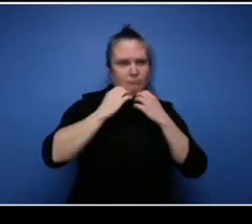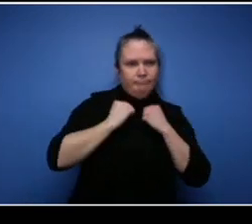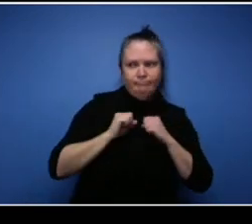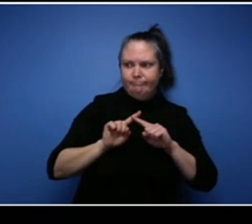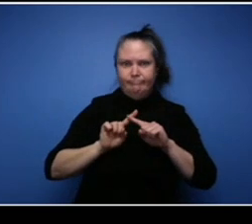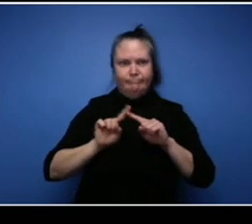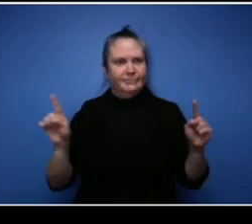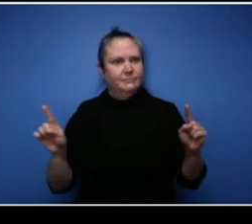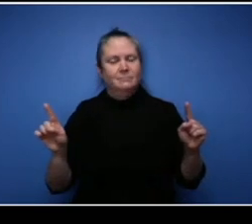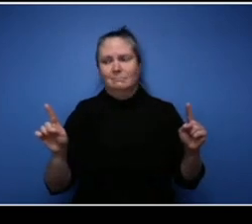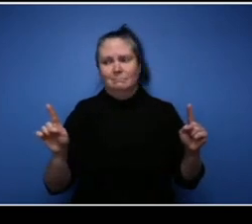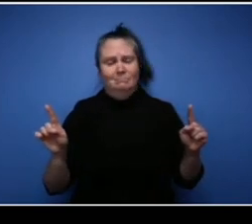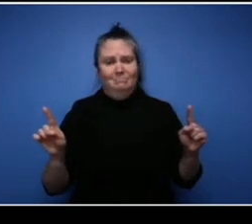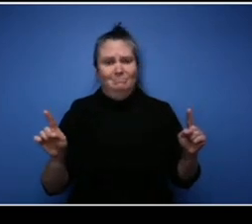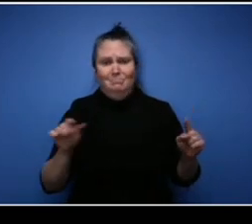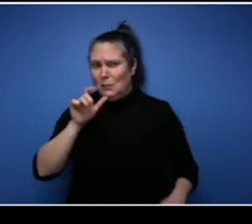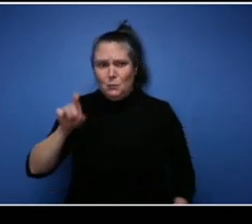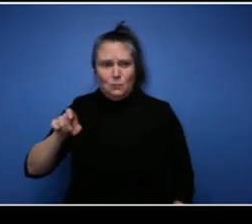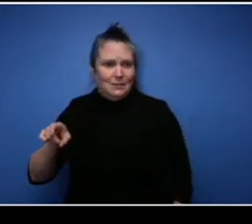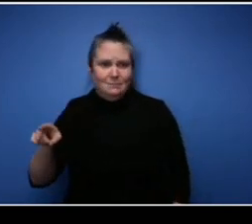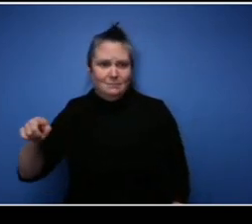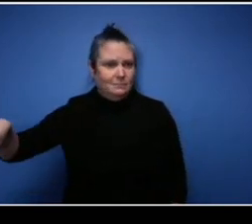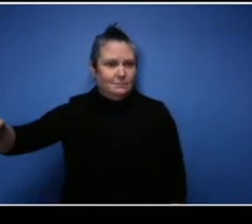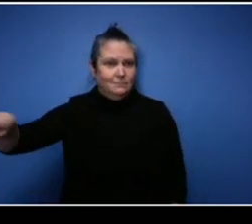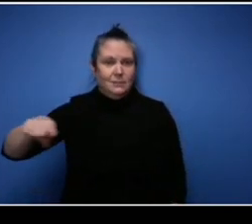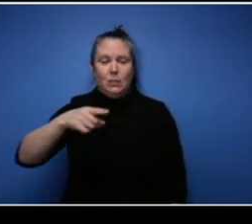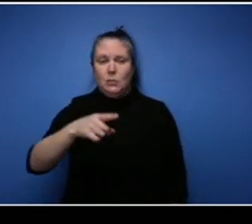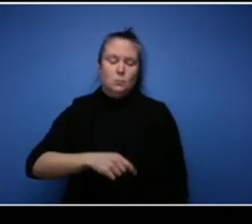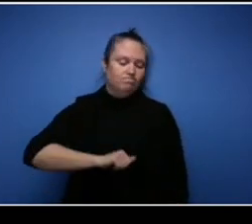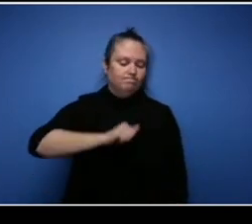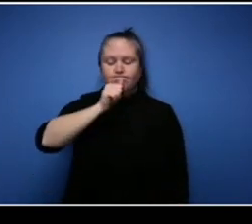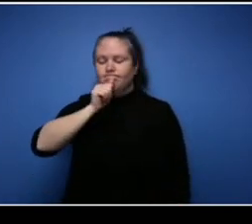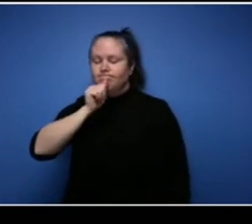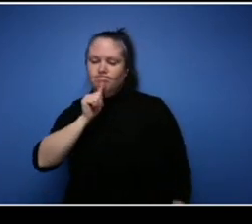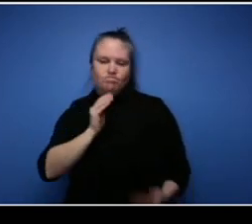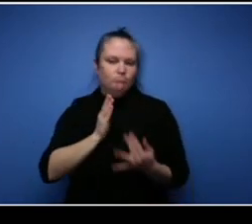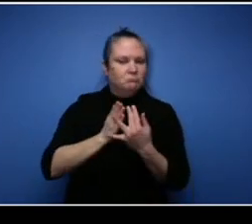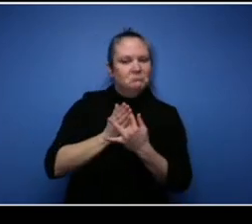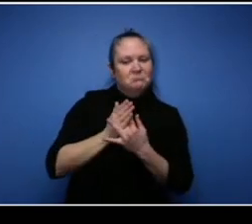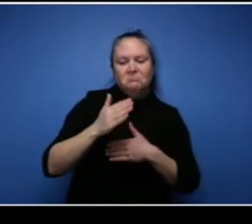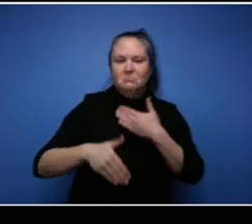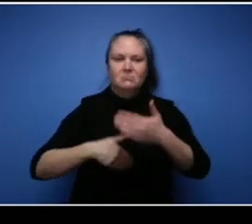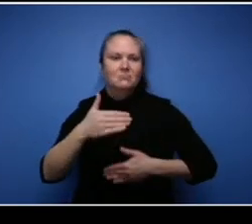these kind of things and I think like being so resilient is so important. Glenn uh same